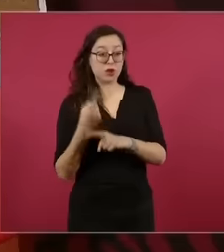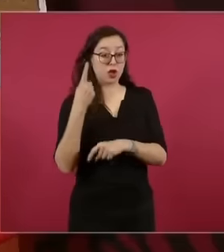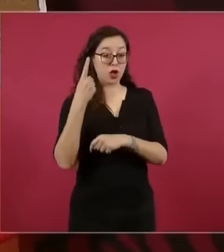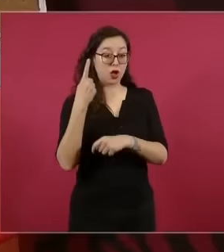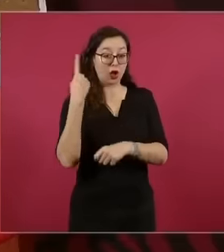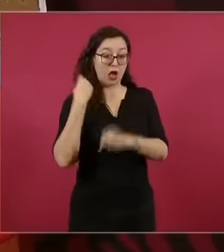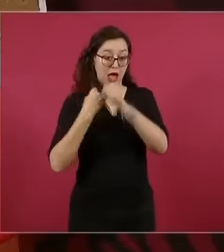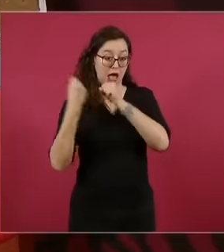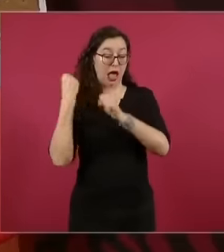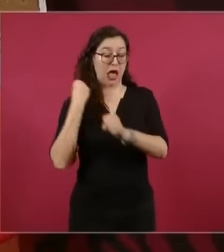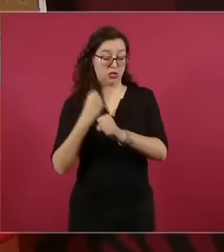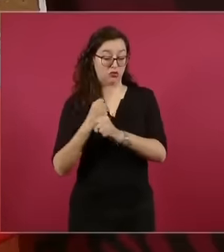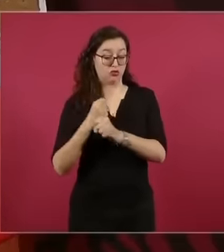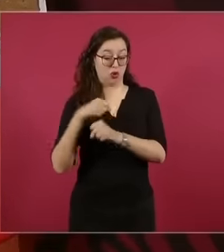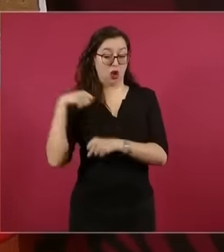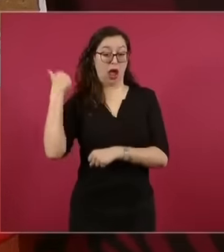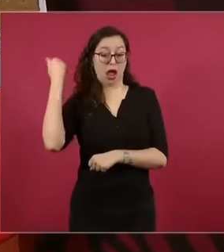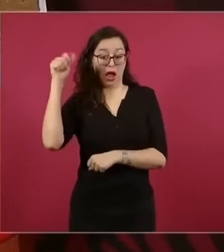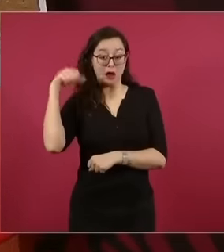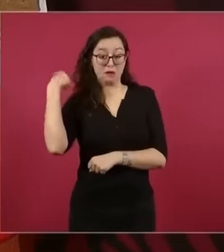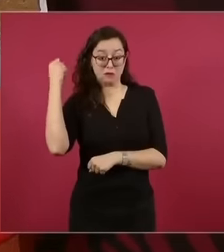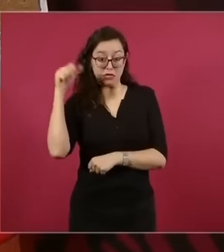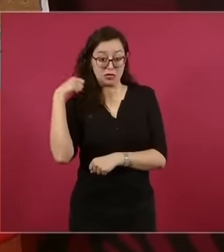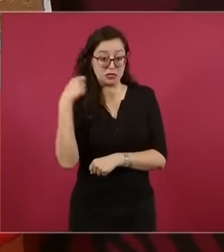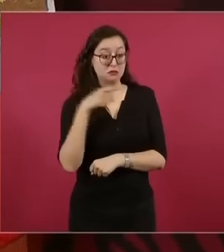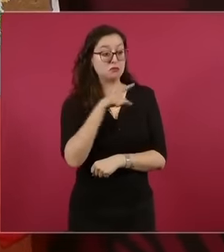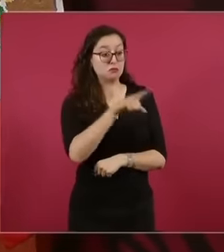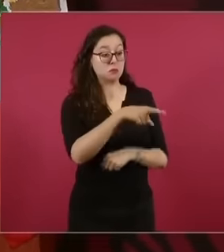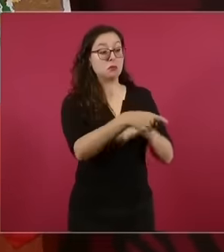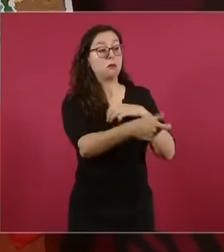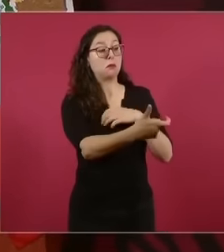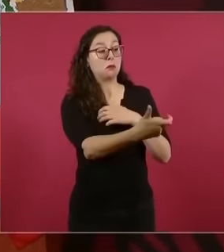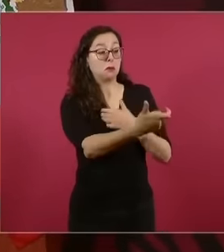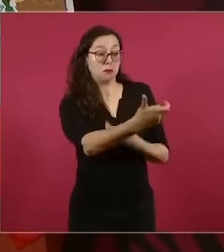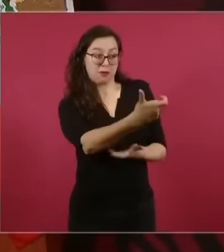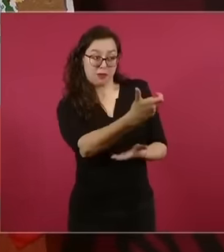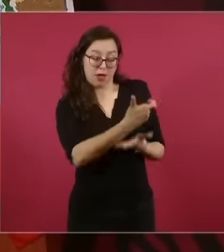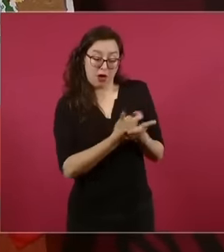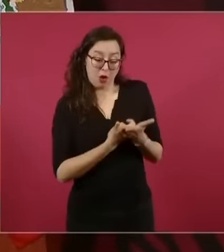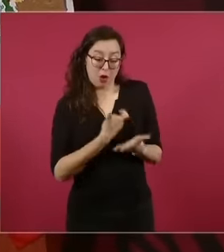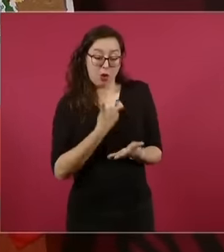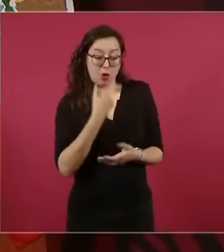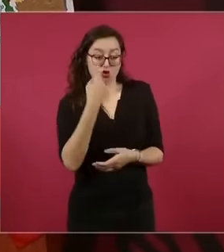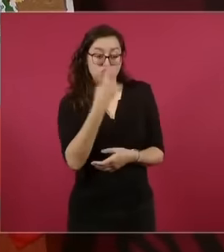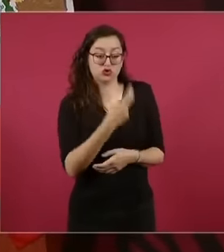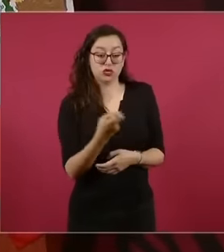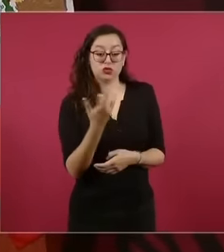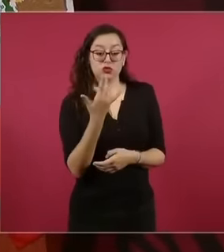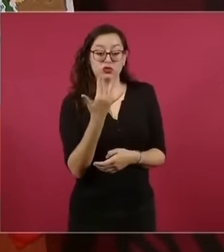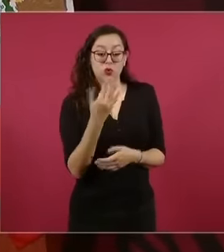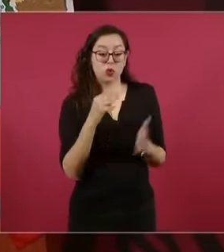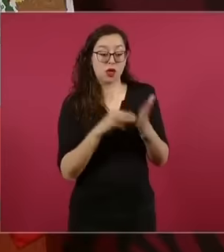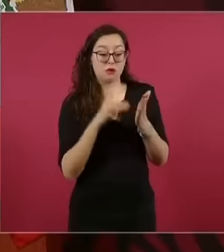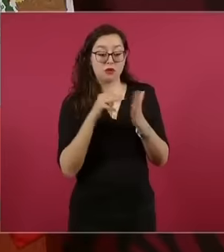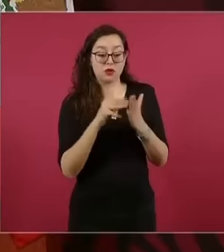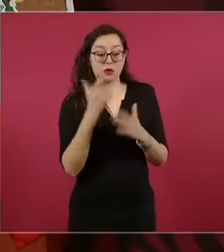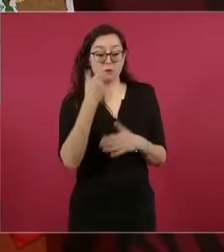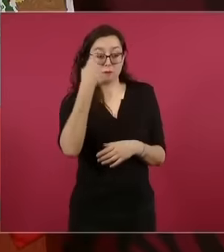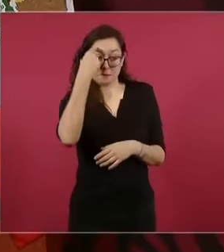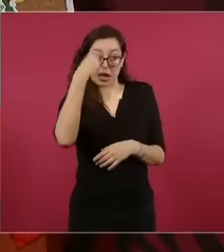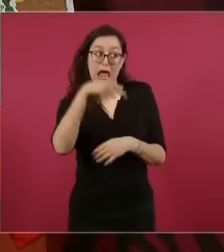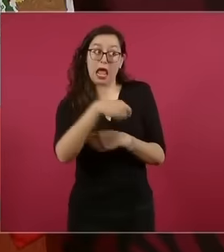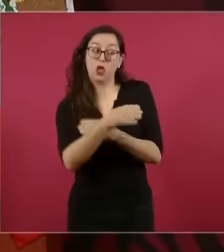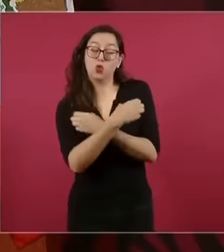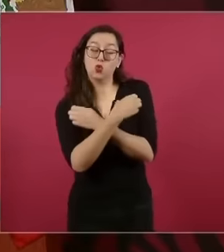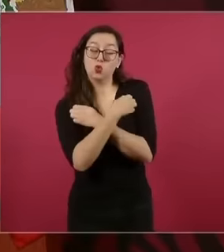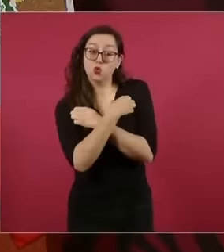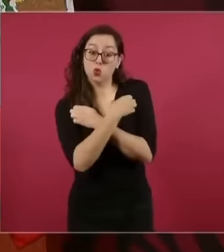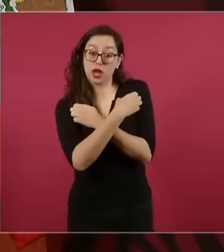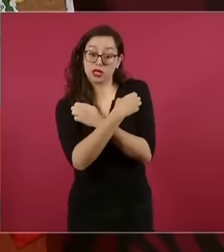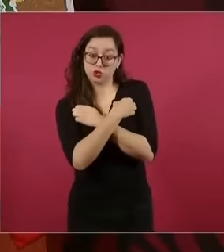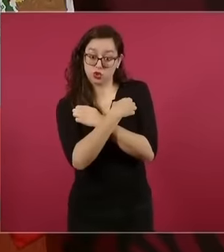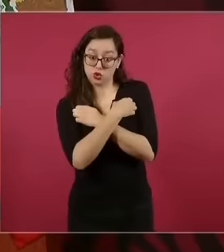last year. made us a payment of 250 million pesos as an advance equivalent to 50% of the